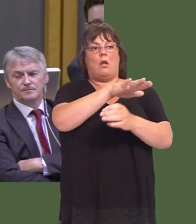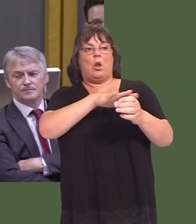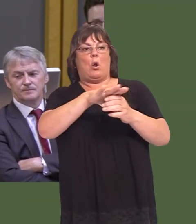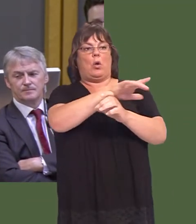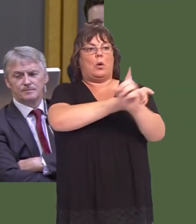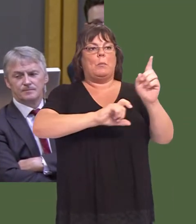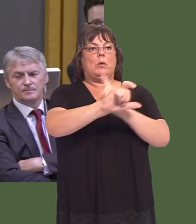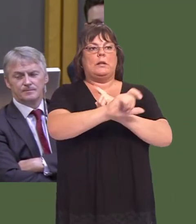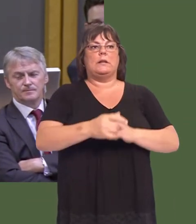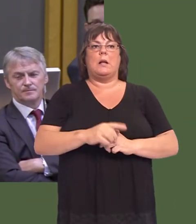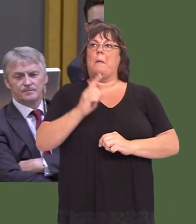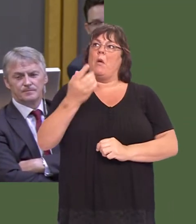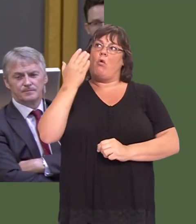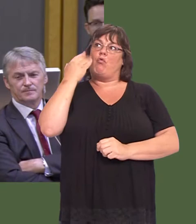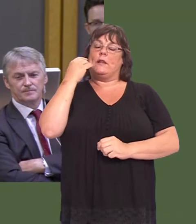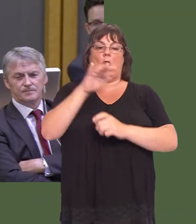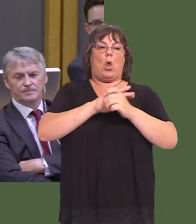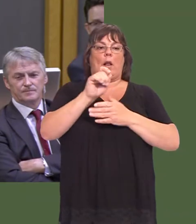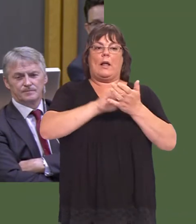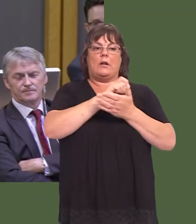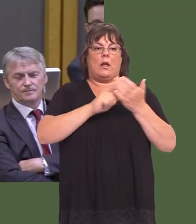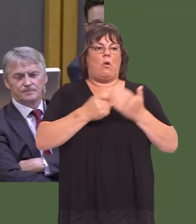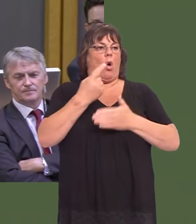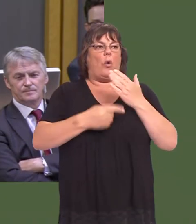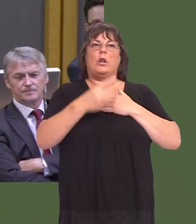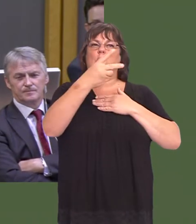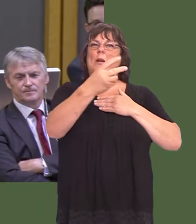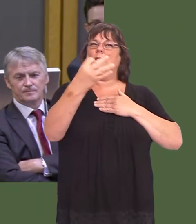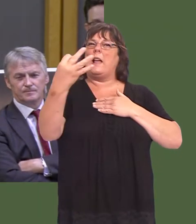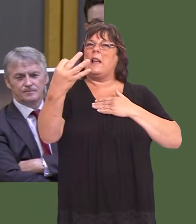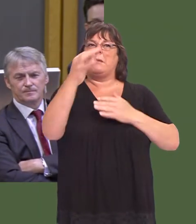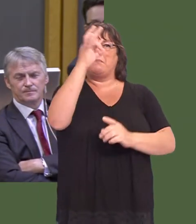but the most recent local elections delivered something like 28 per cent of our councillors